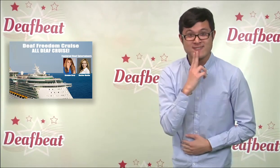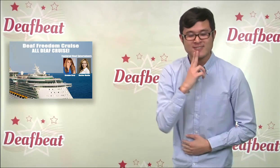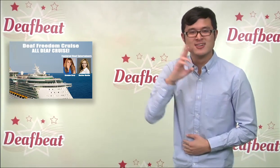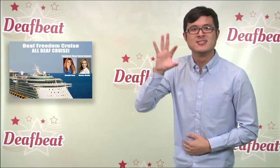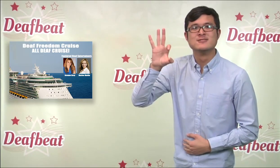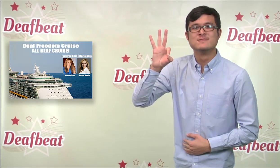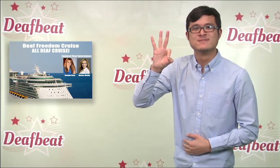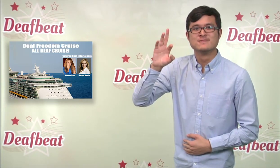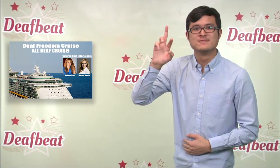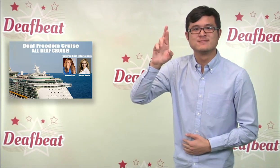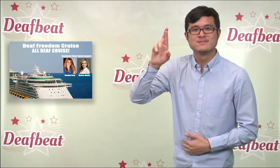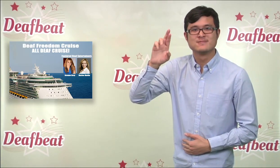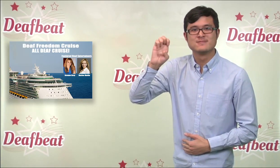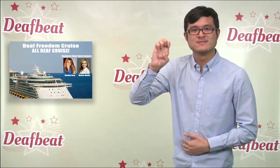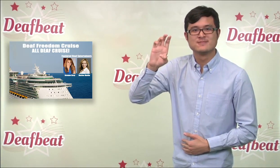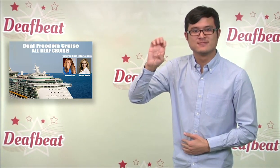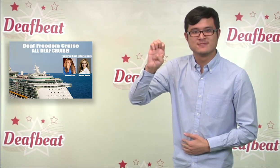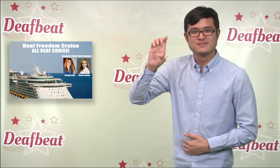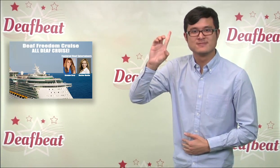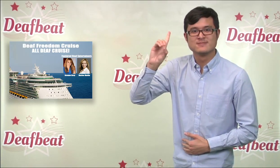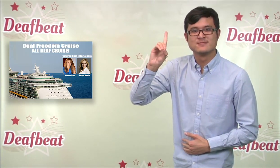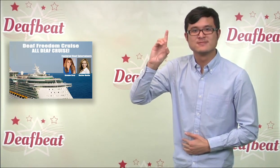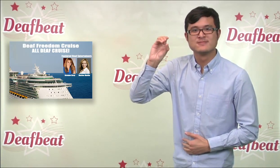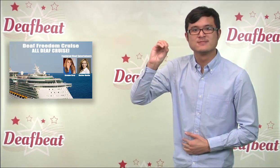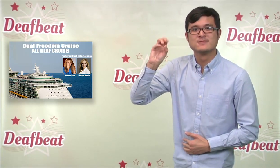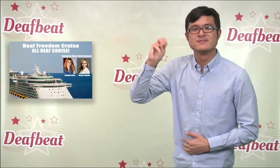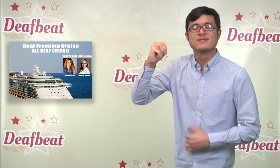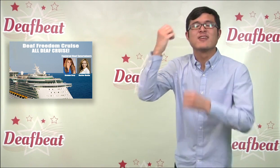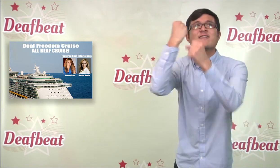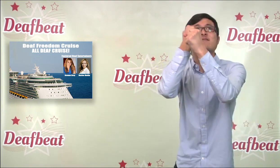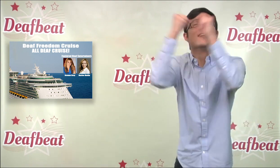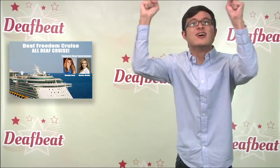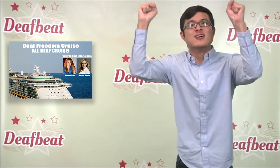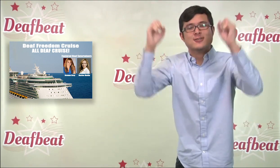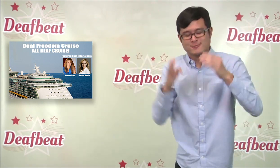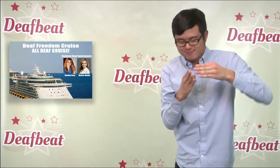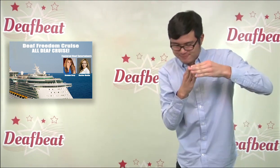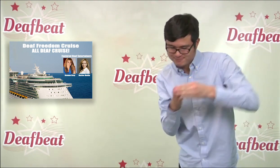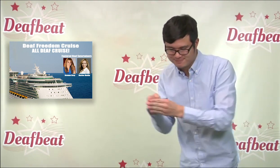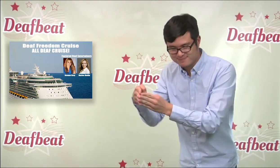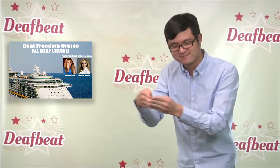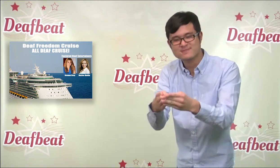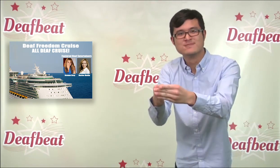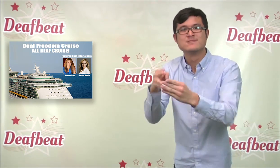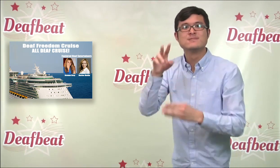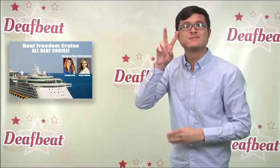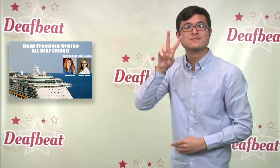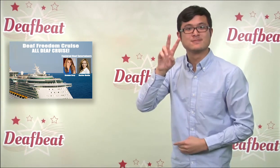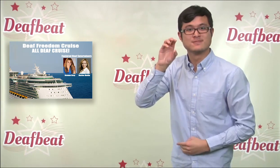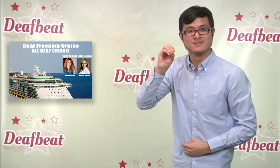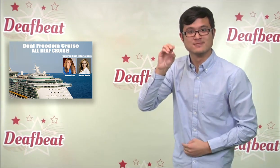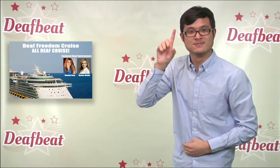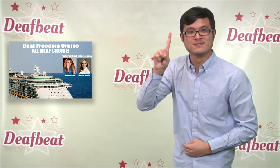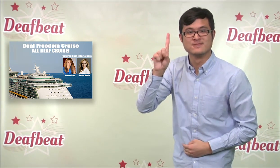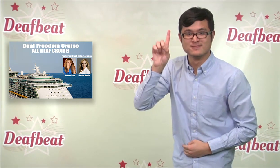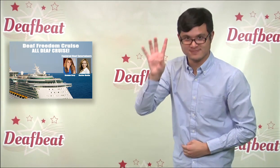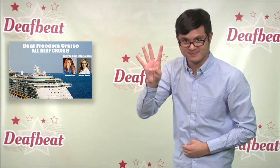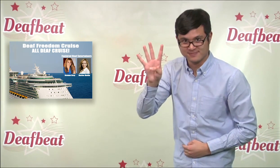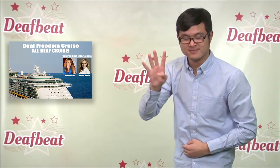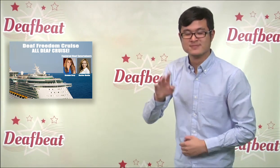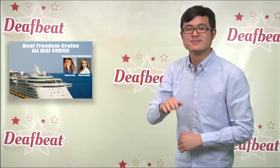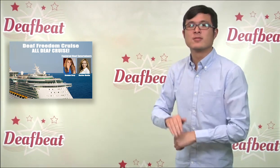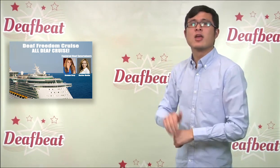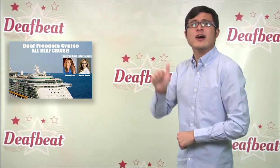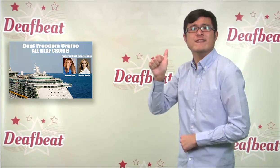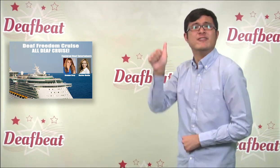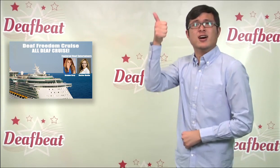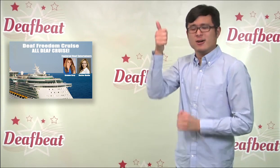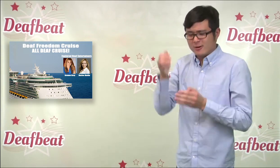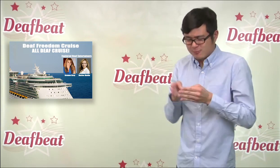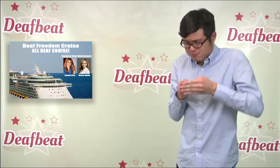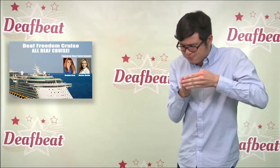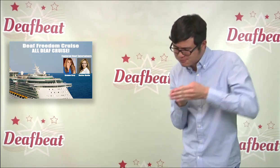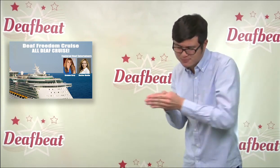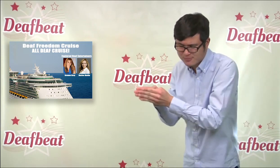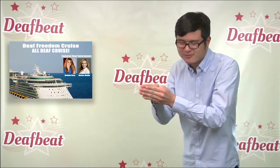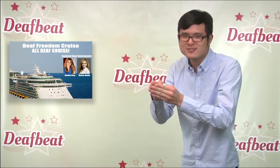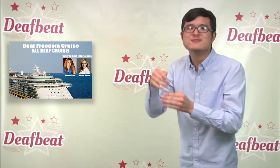7-night cruise, “Deaf Freedom Cruise 2014” will begin